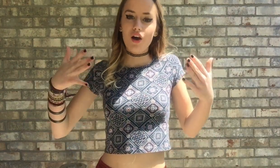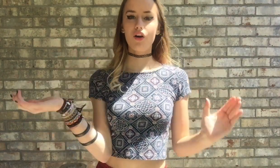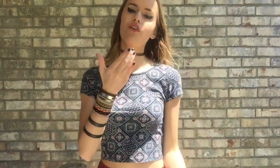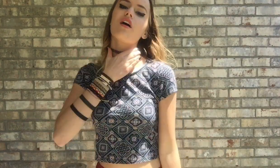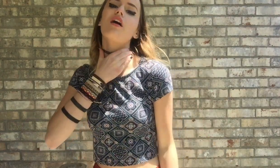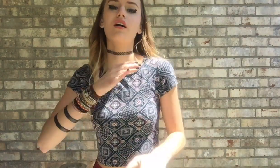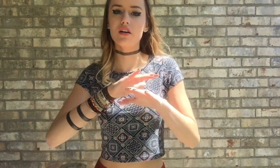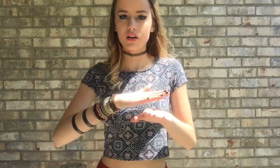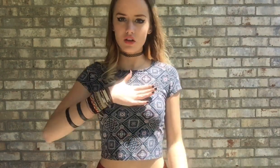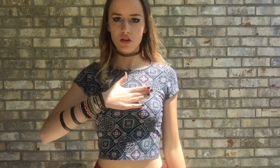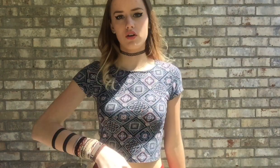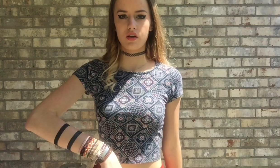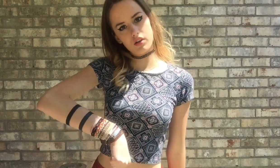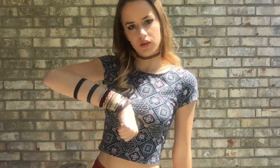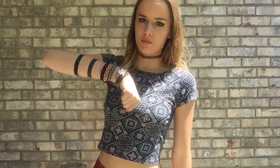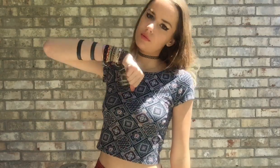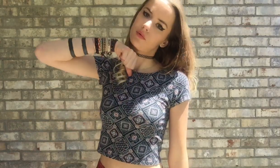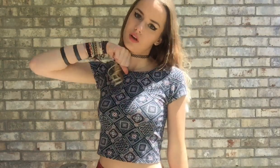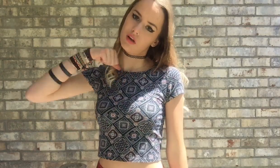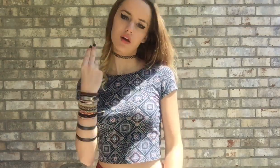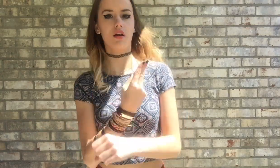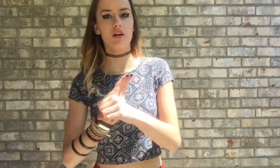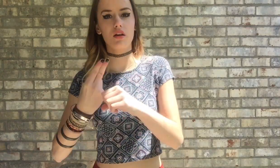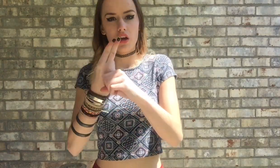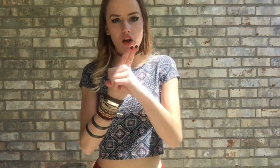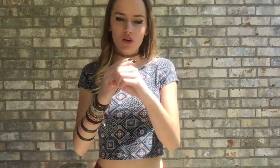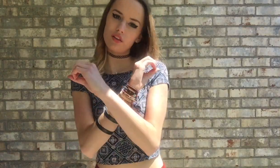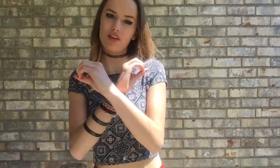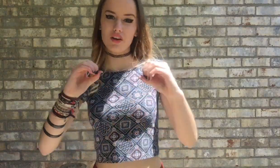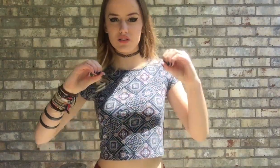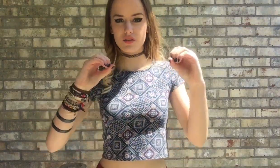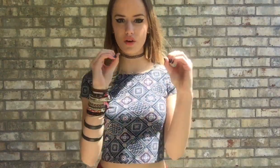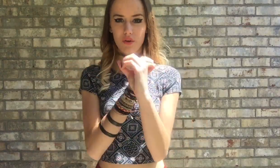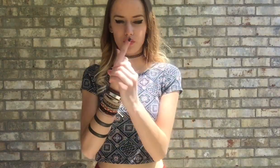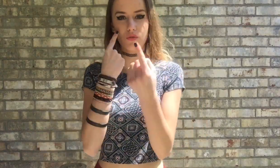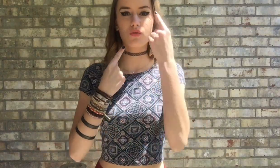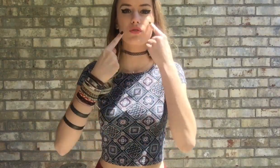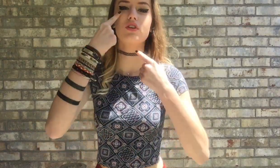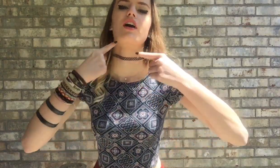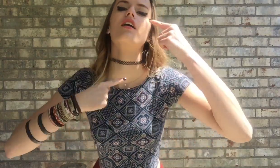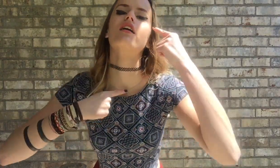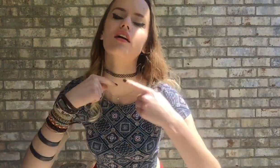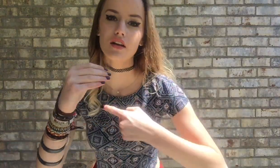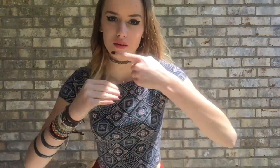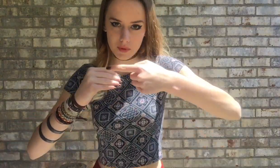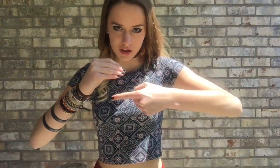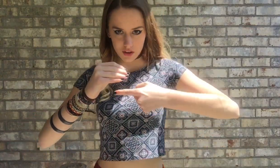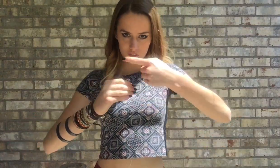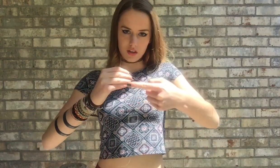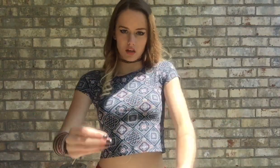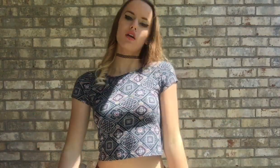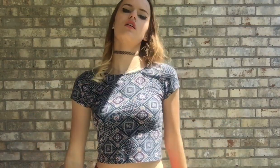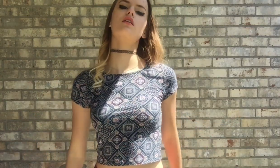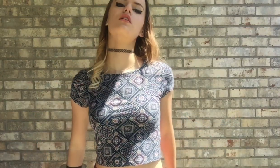Already choking on my pride, so there's no use crying about it